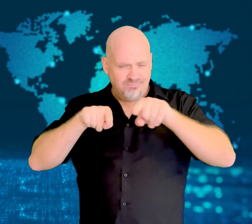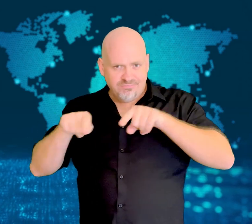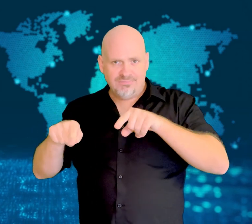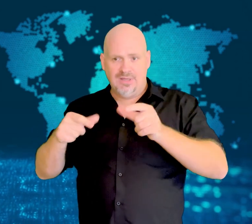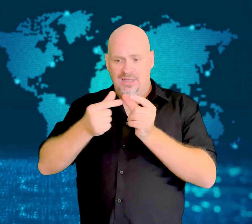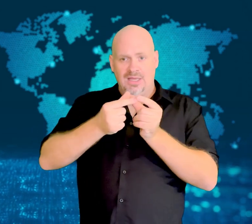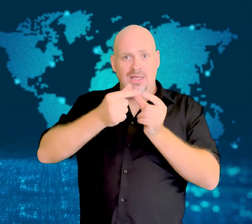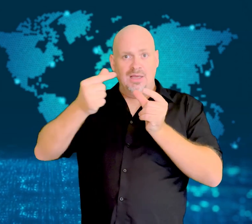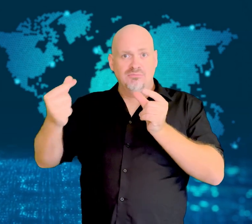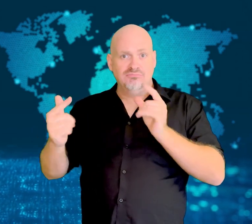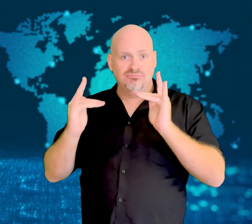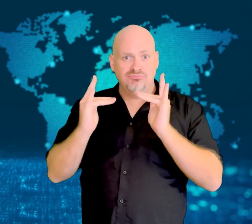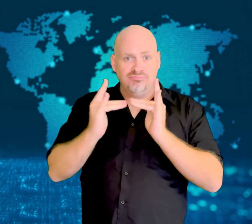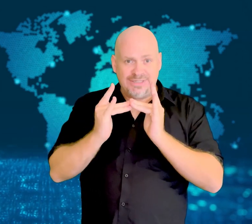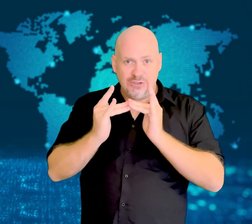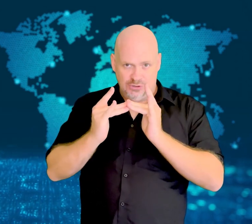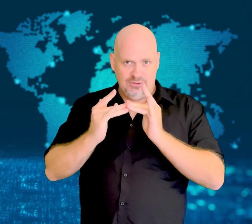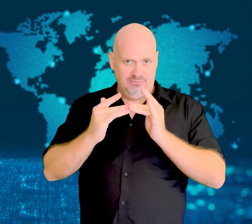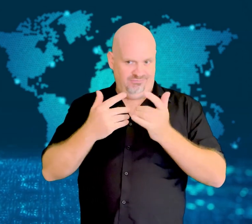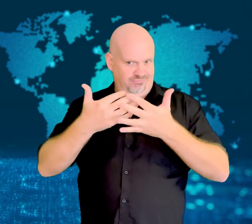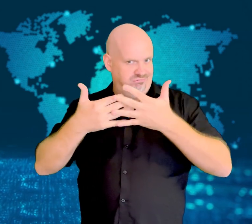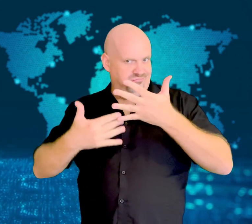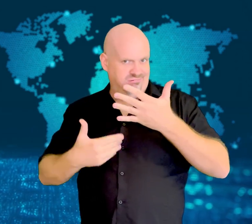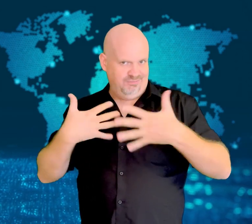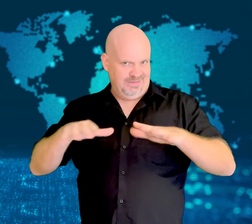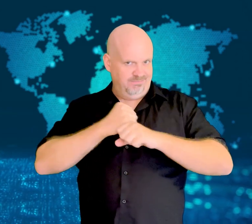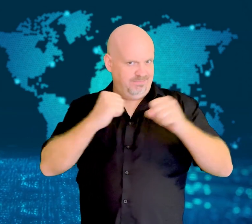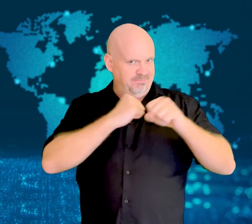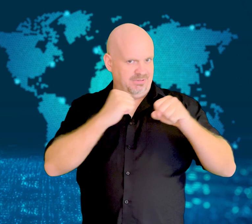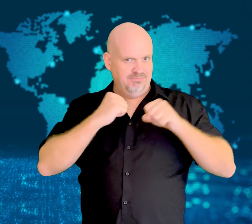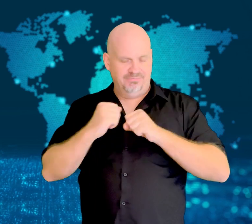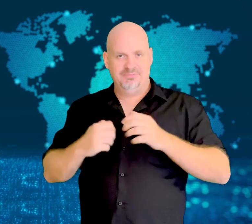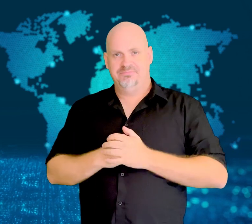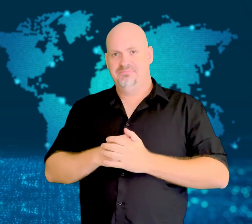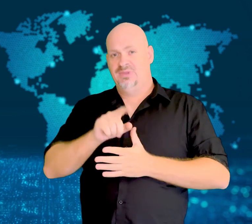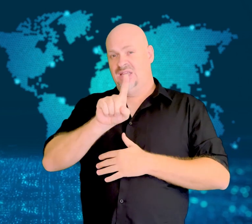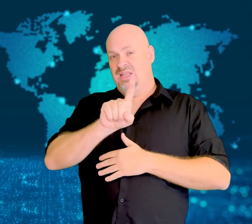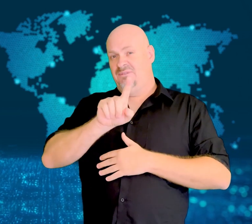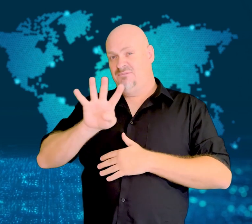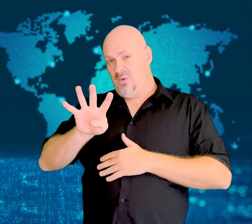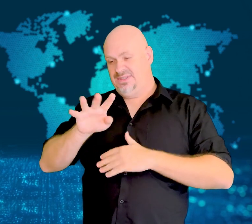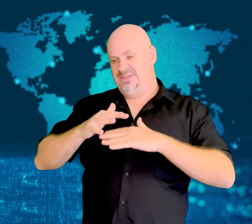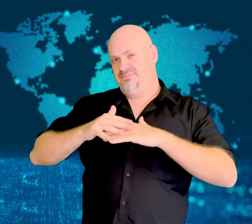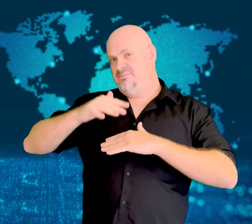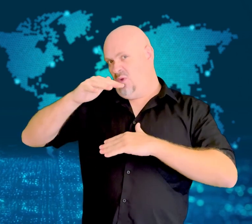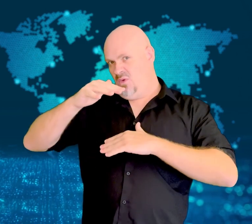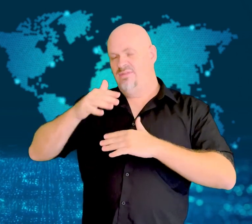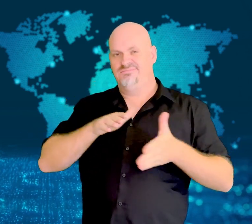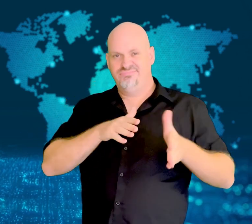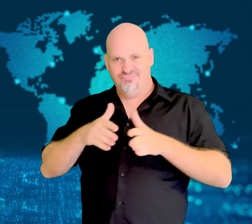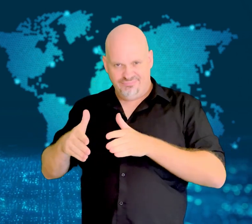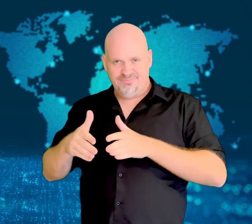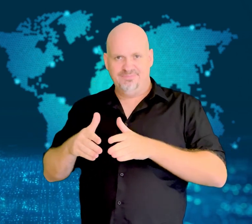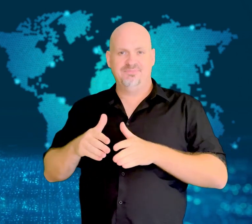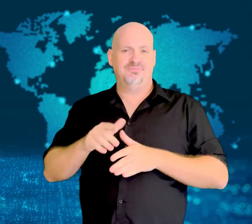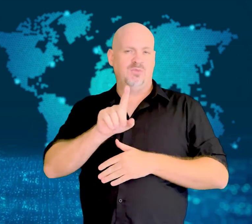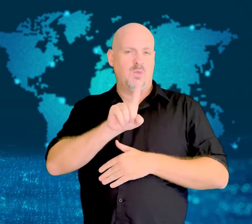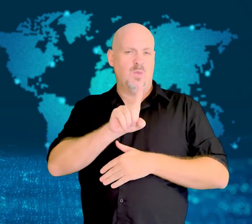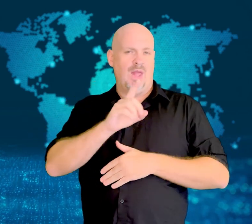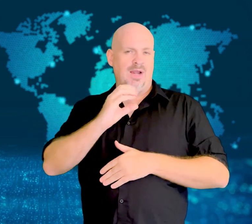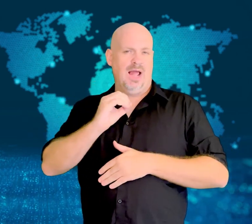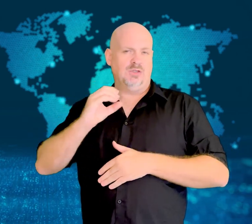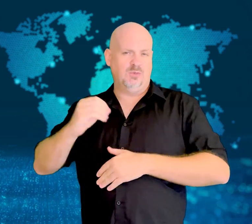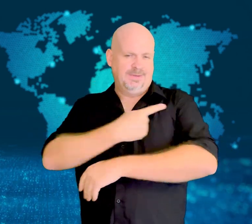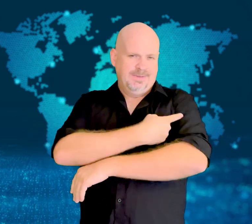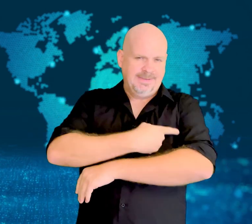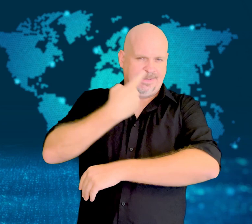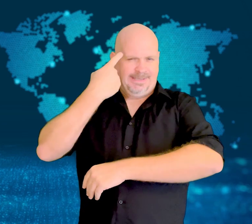At least 14 people were killed and around 100 injured.